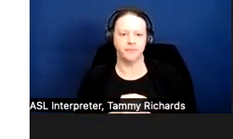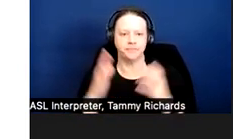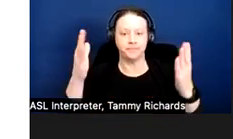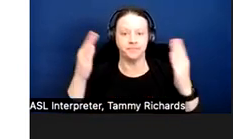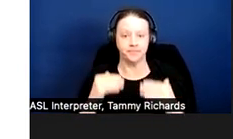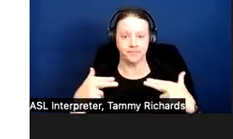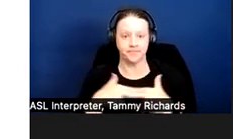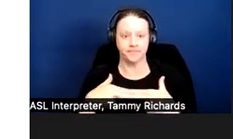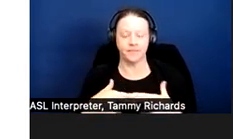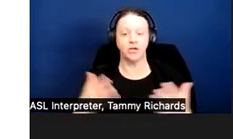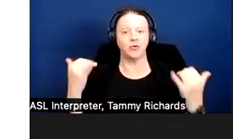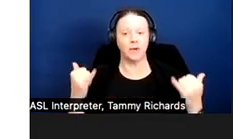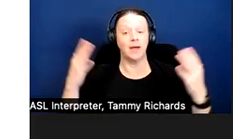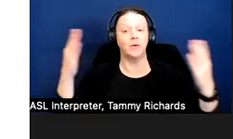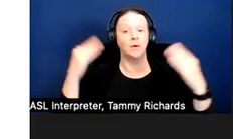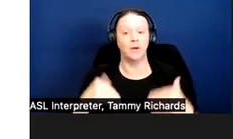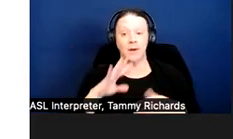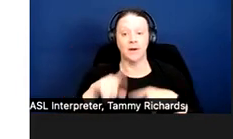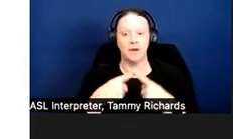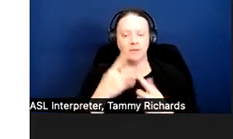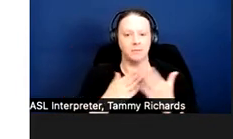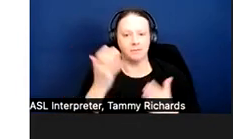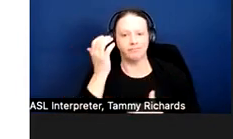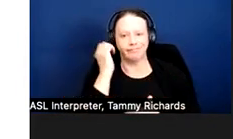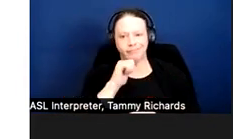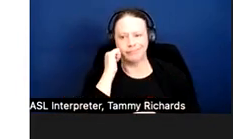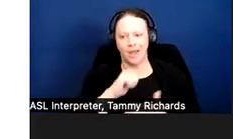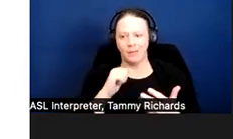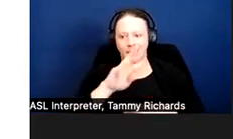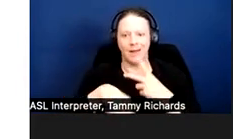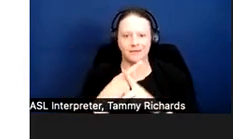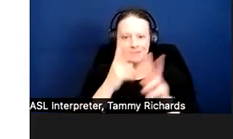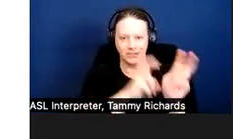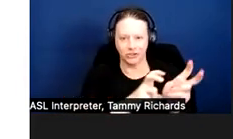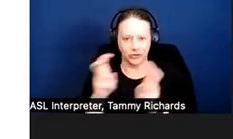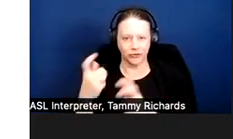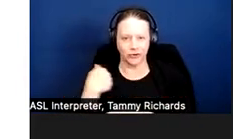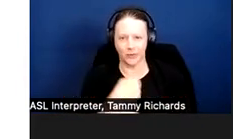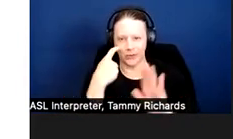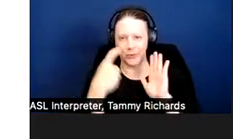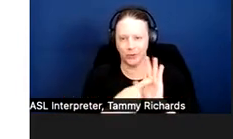So now getting onto some more common types of issues that we see come up involving disability